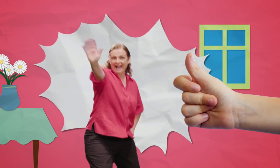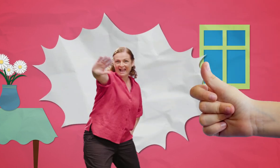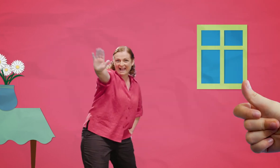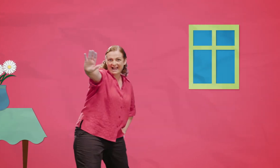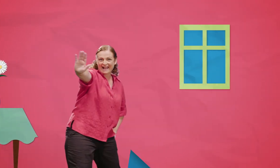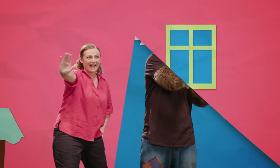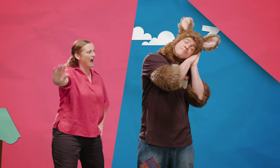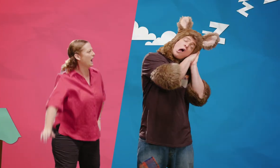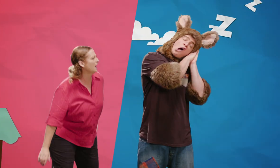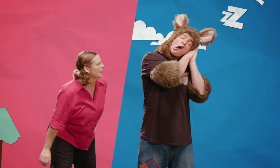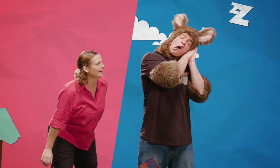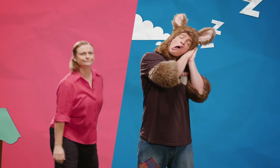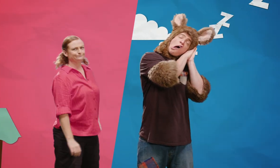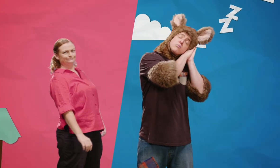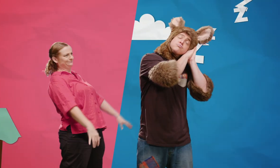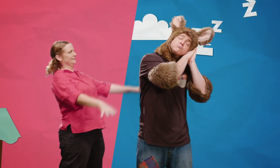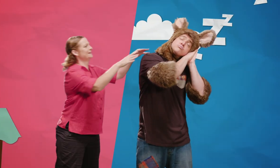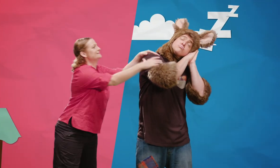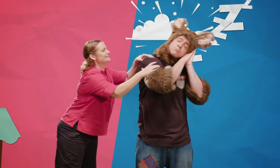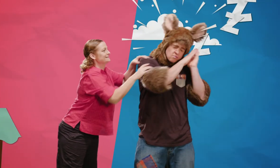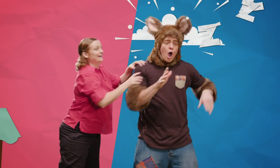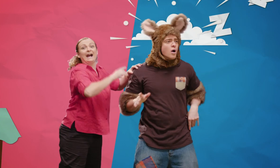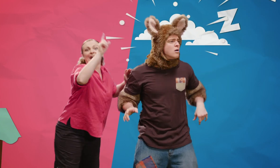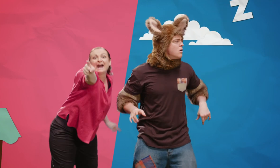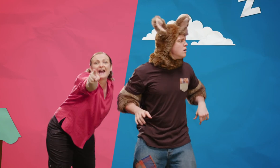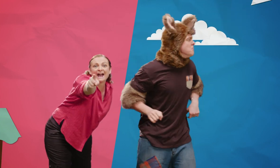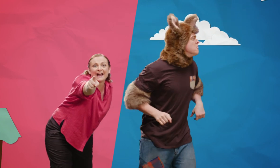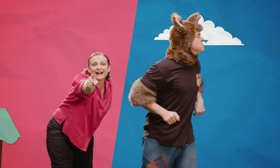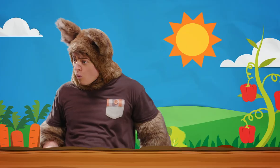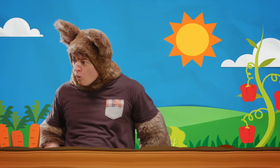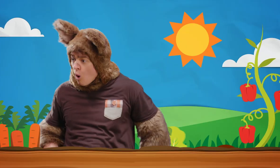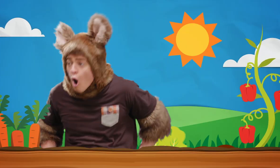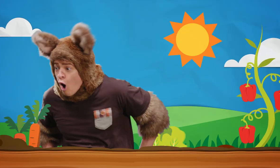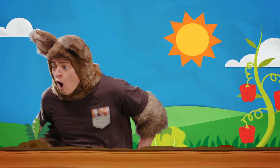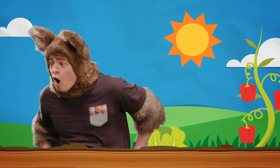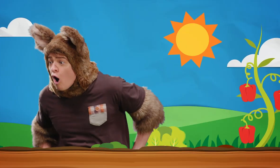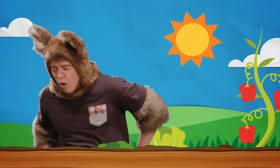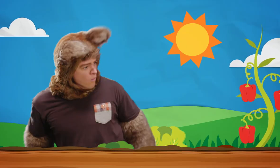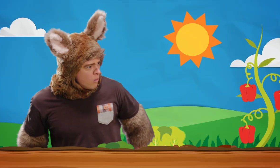Hello. (SNORES) Huh? Look. Oh!